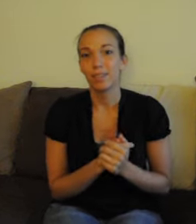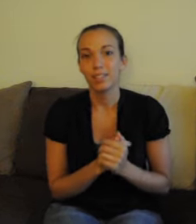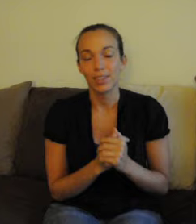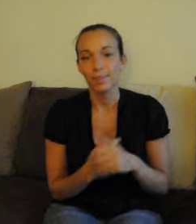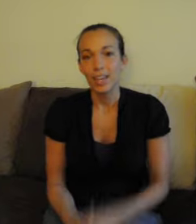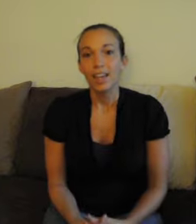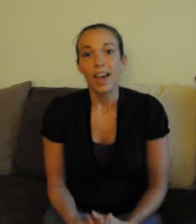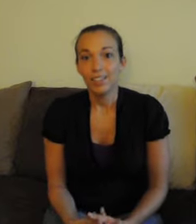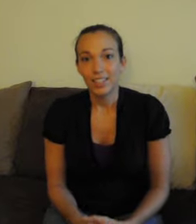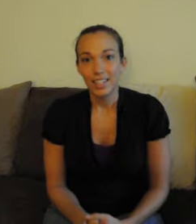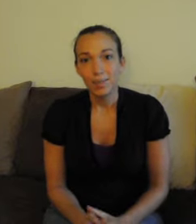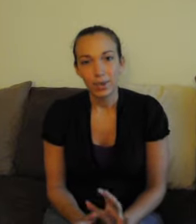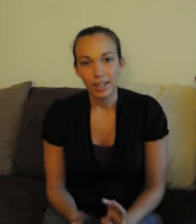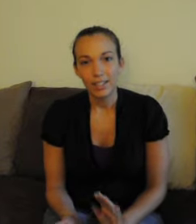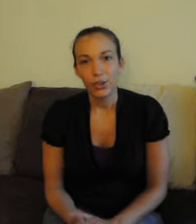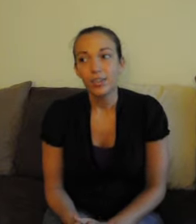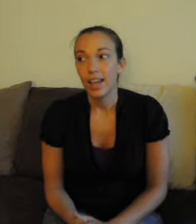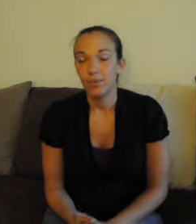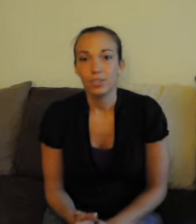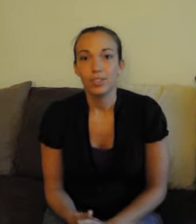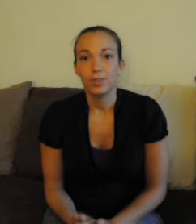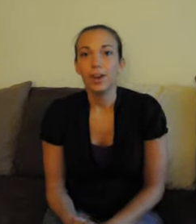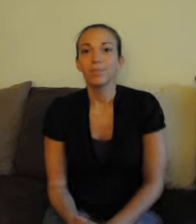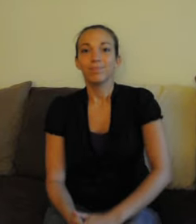and we would be more than happy to do them! Have a great day! Practice those and we will see you tomorrow!